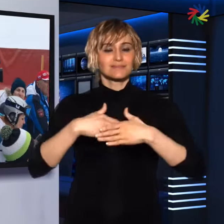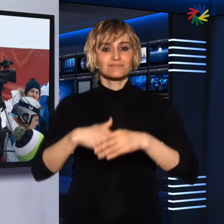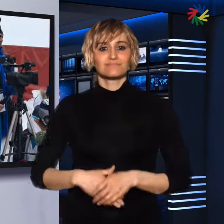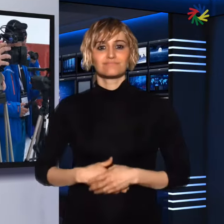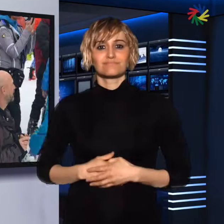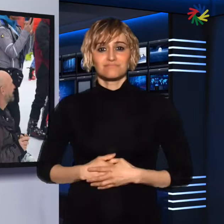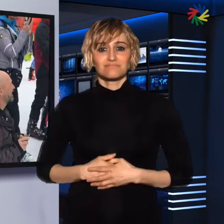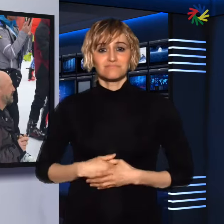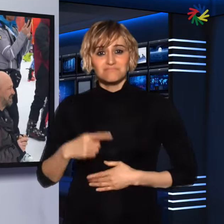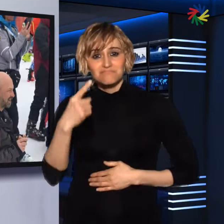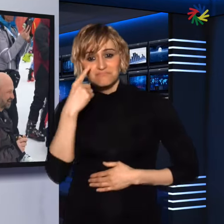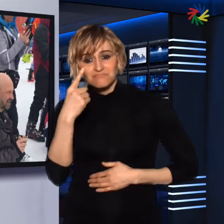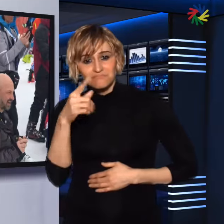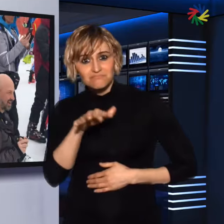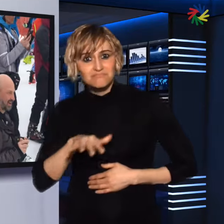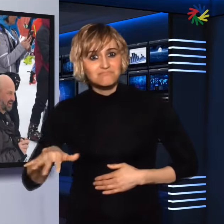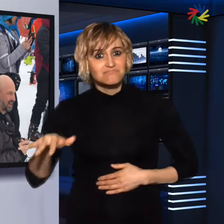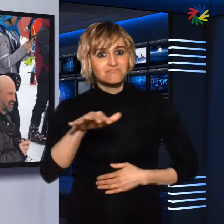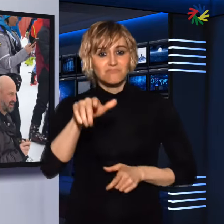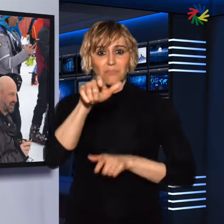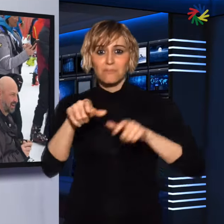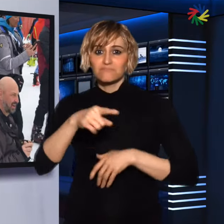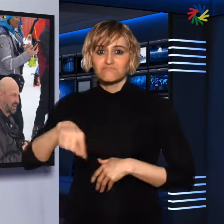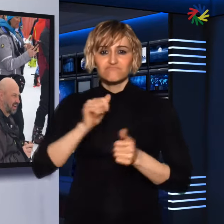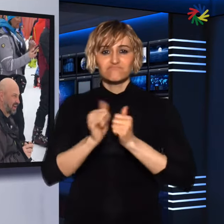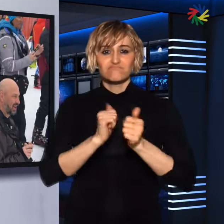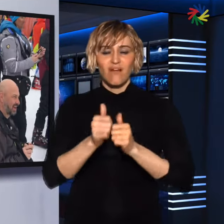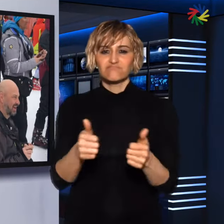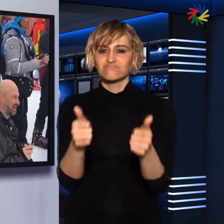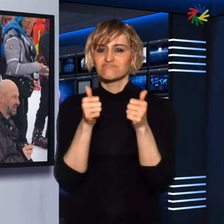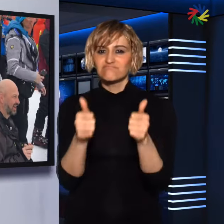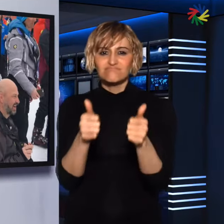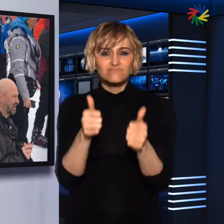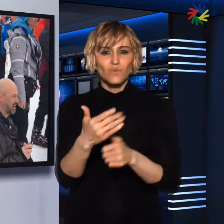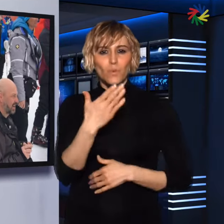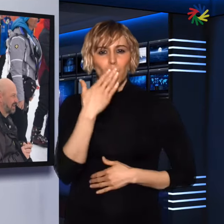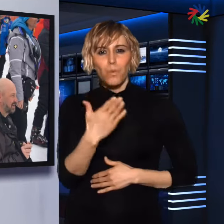competitions demonstrating excellent sportsmanship